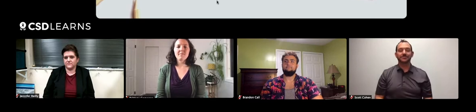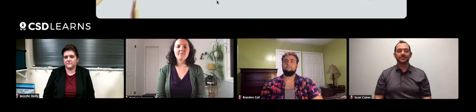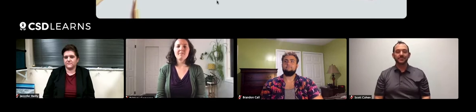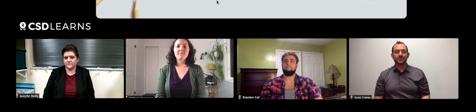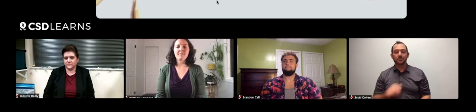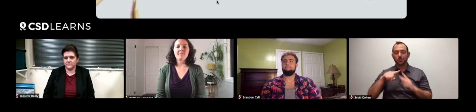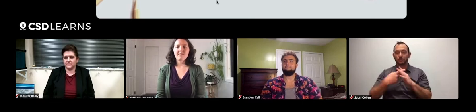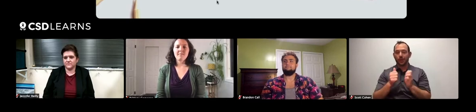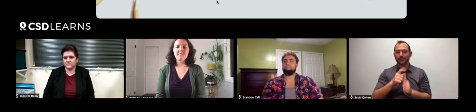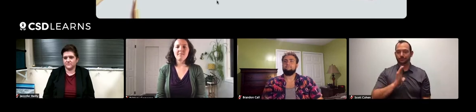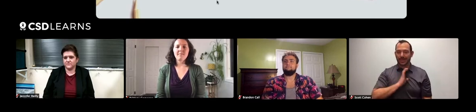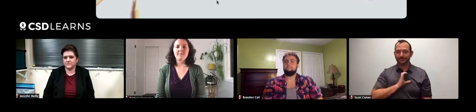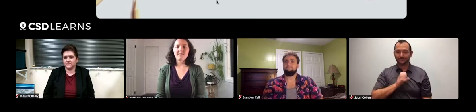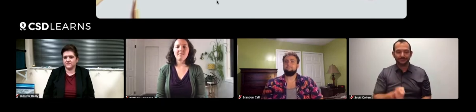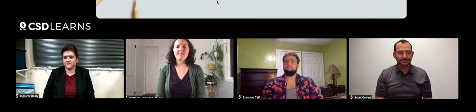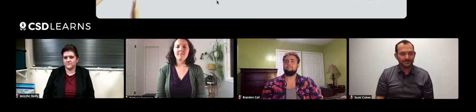And we'll go ahead and start with Brandon.